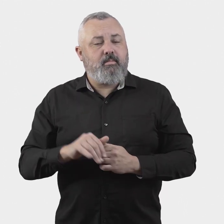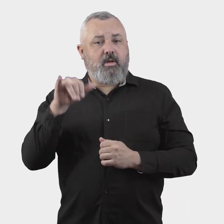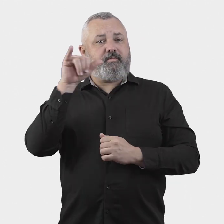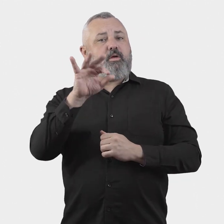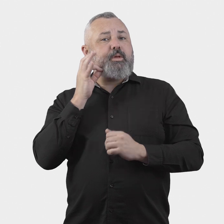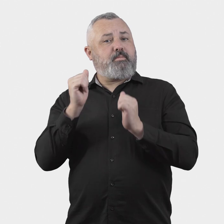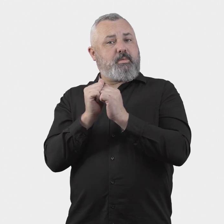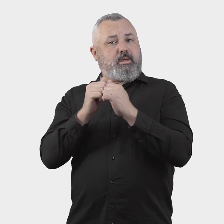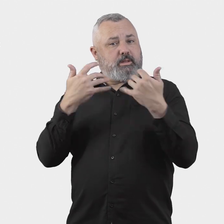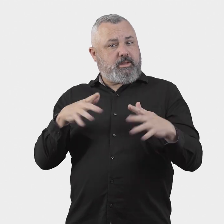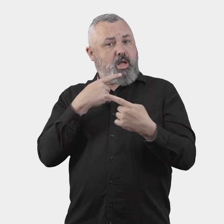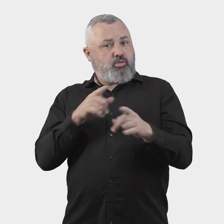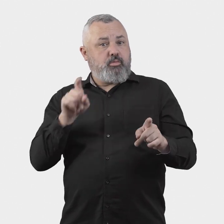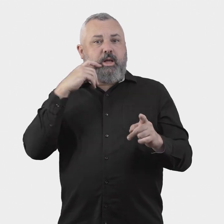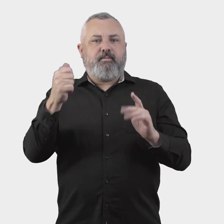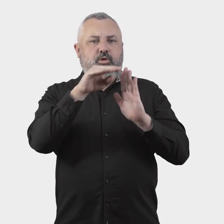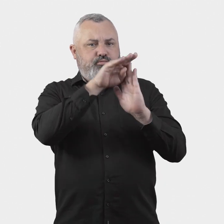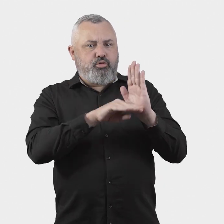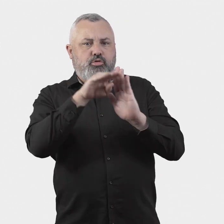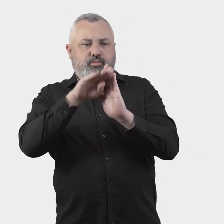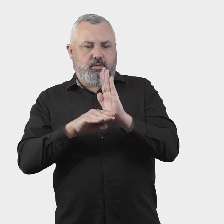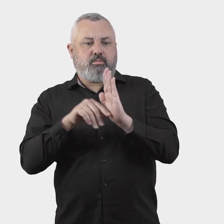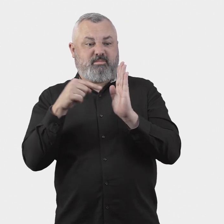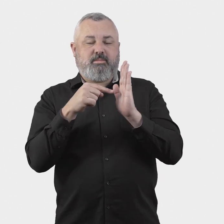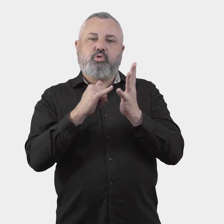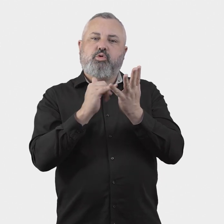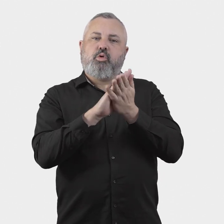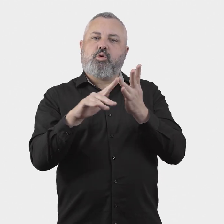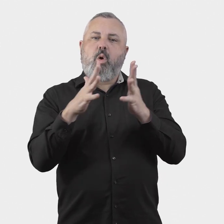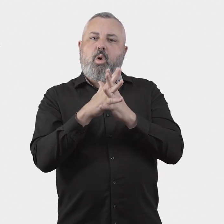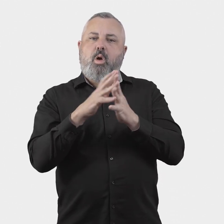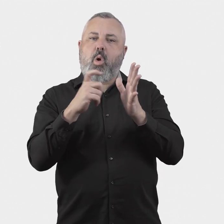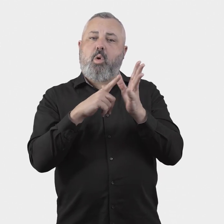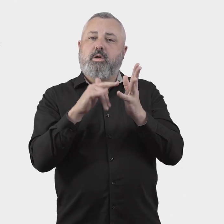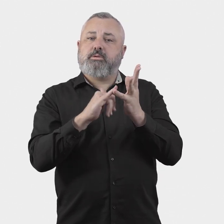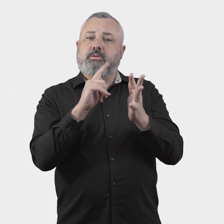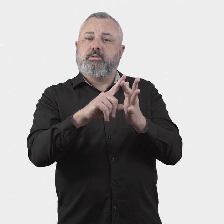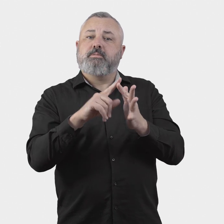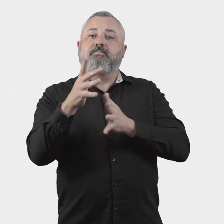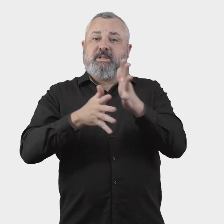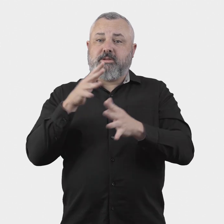The Aviation White Paper announced that the government will introduce a ‘show cause’ arrangement for